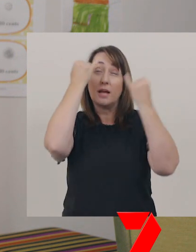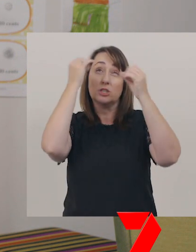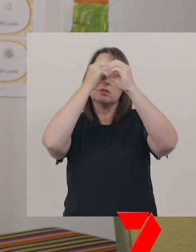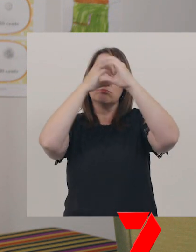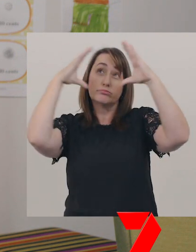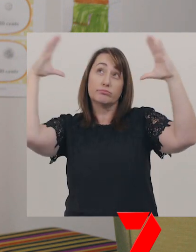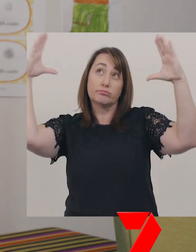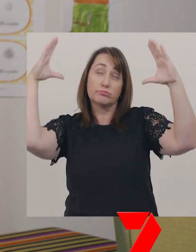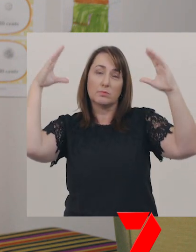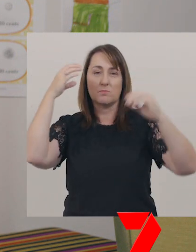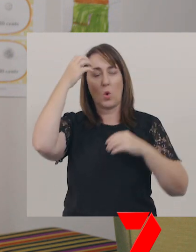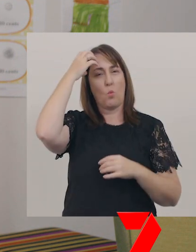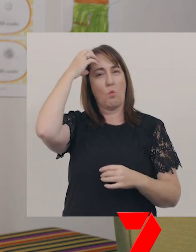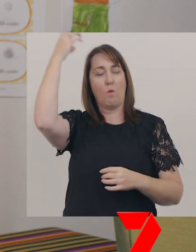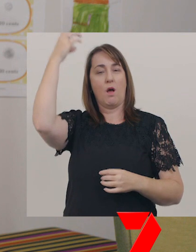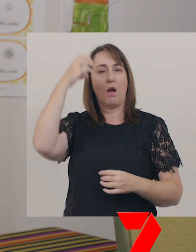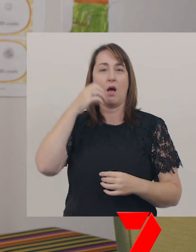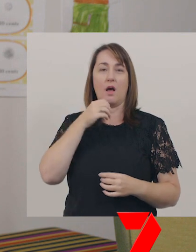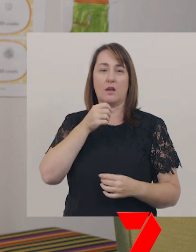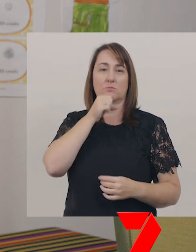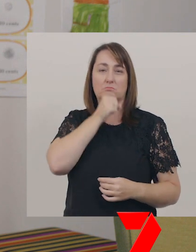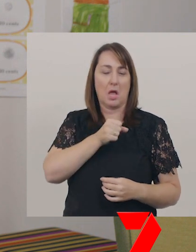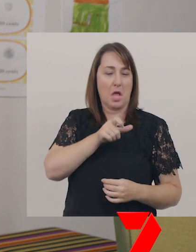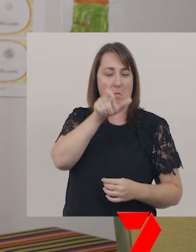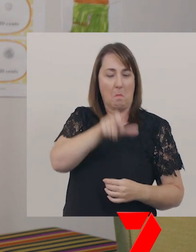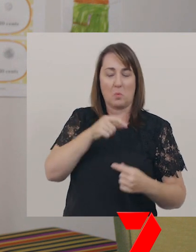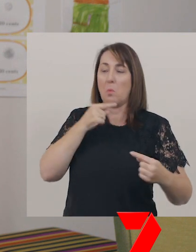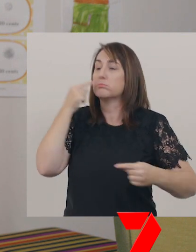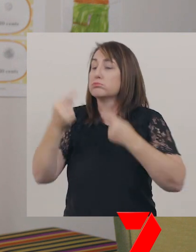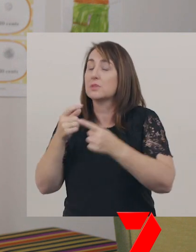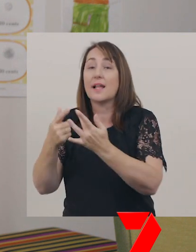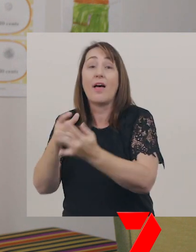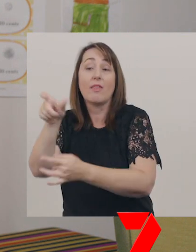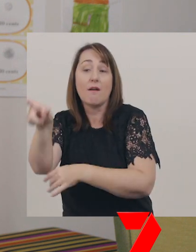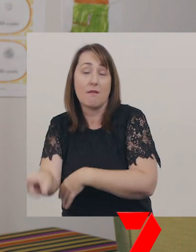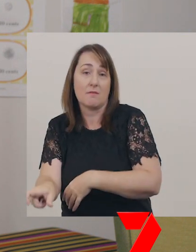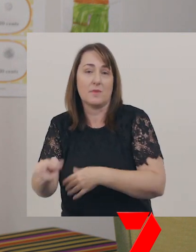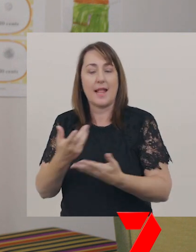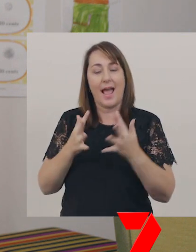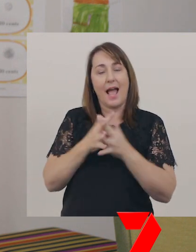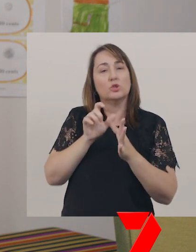a wise character may give instructions to another character on how to do something.